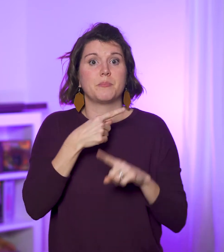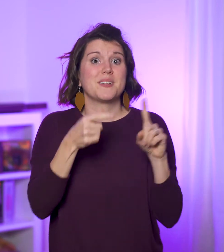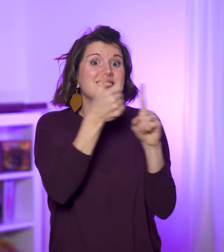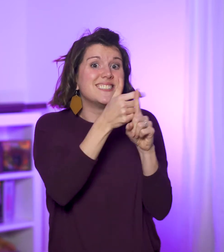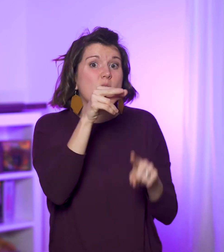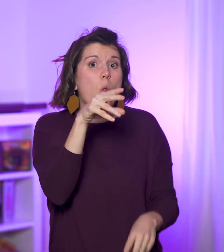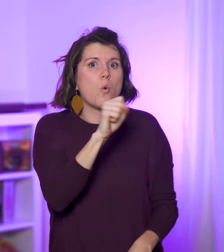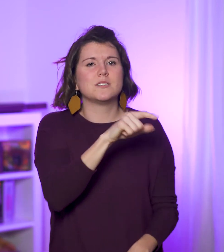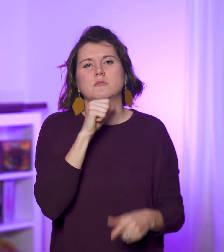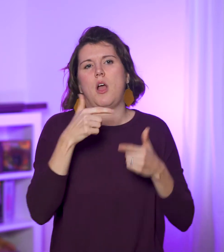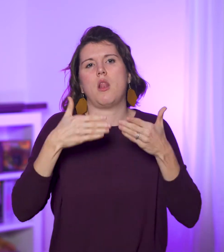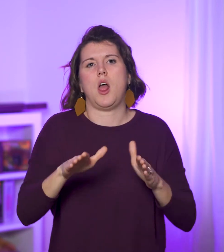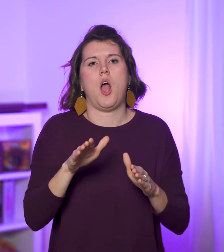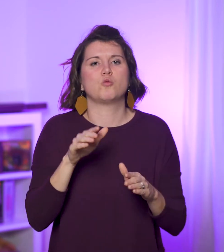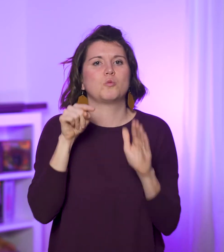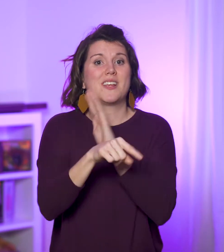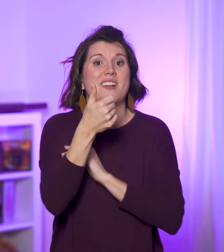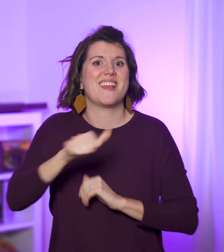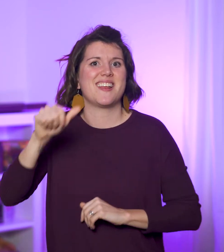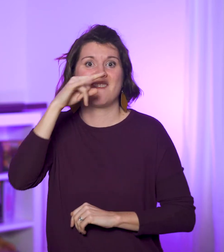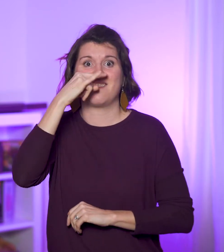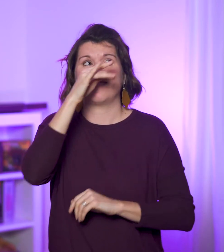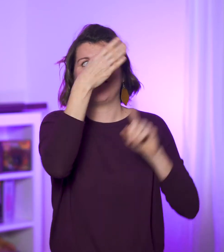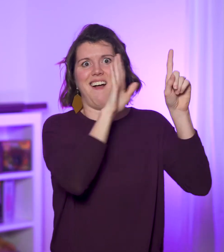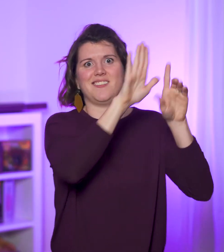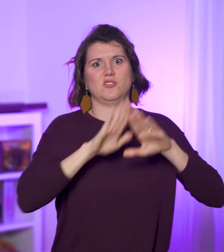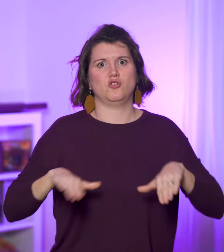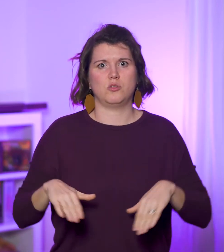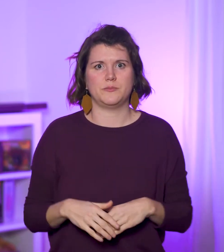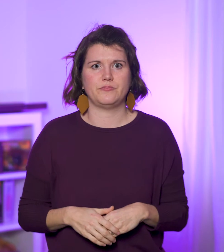But these locusts aren’t allowed to kill any of God’s kids.